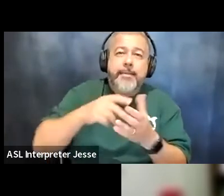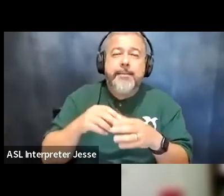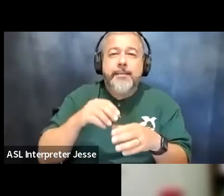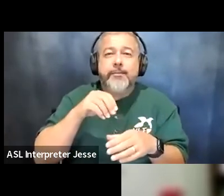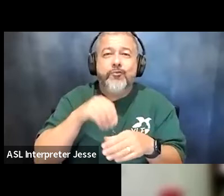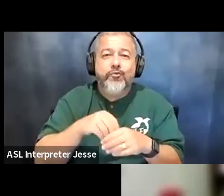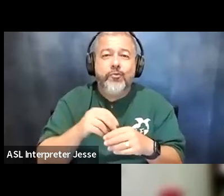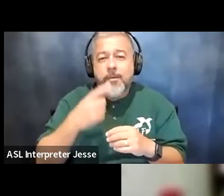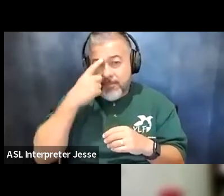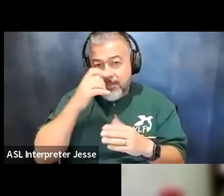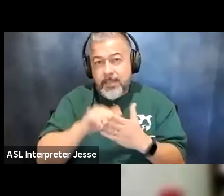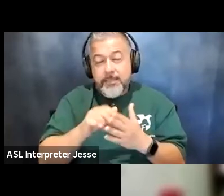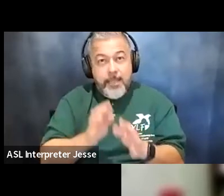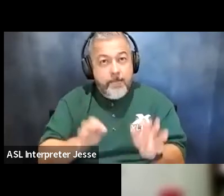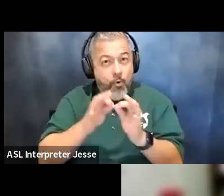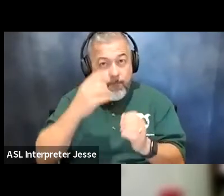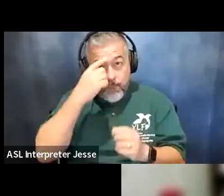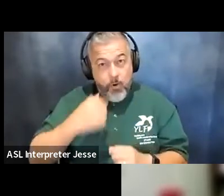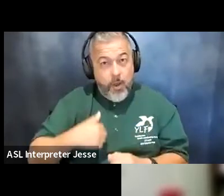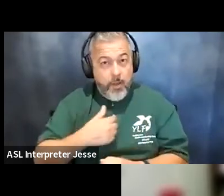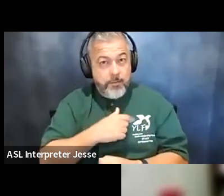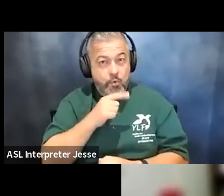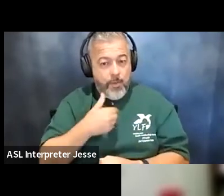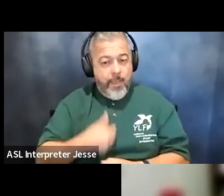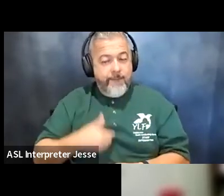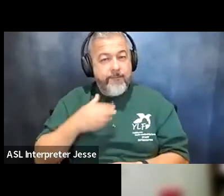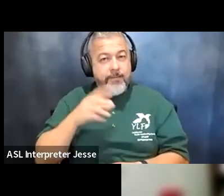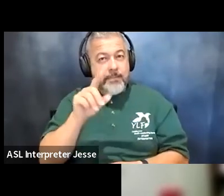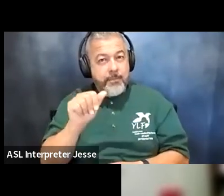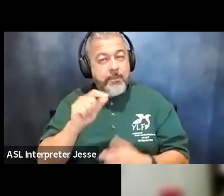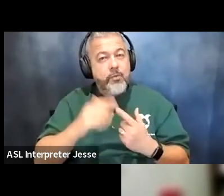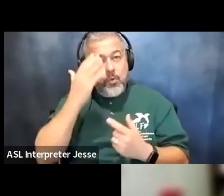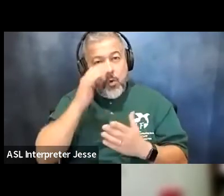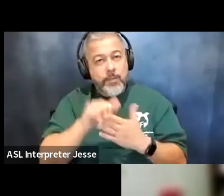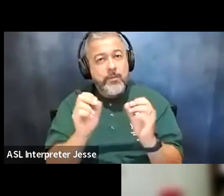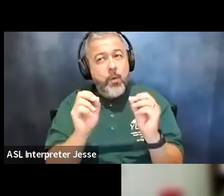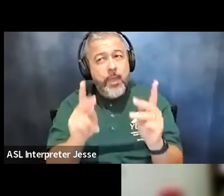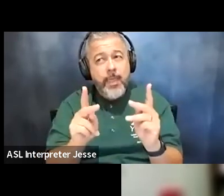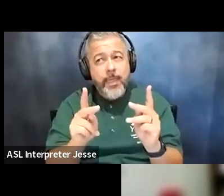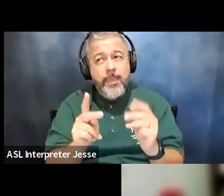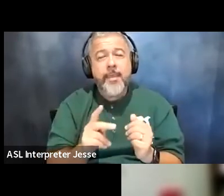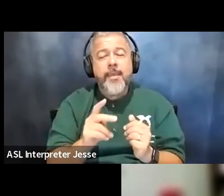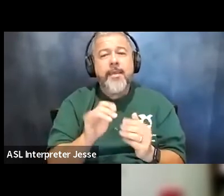it is so important for us who have disabilities to know that it's okay and it's good to advocate